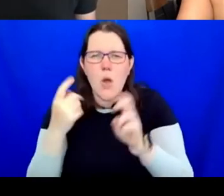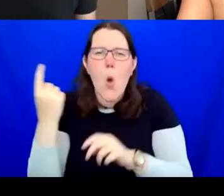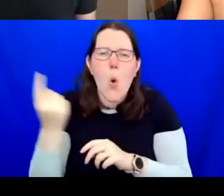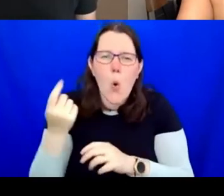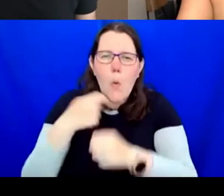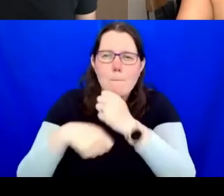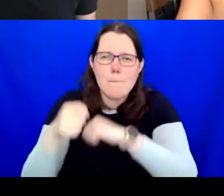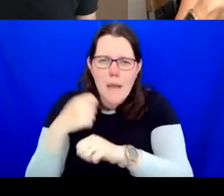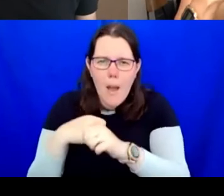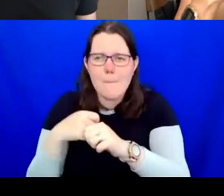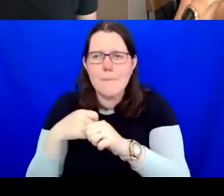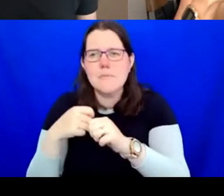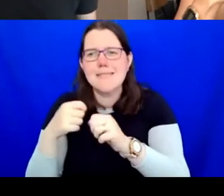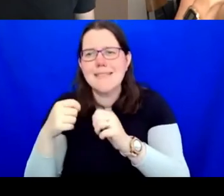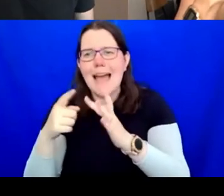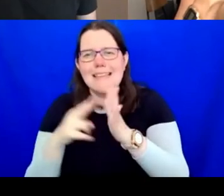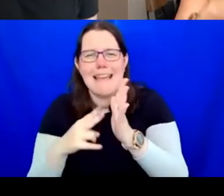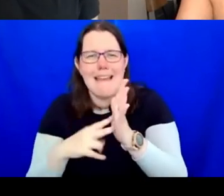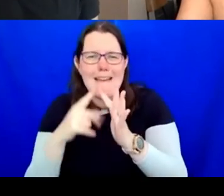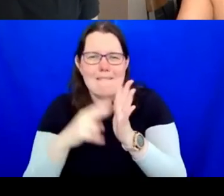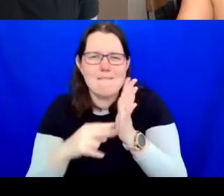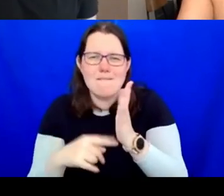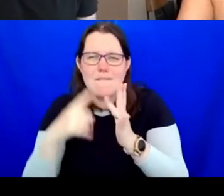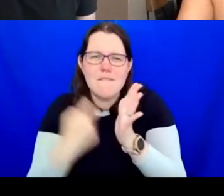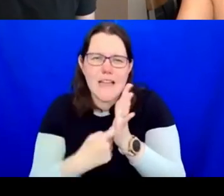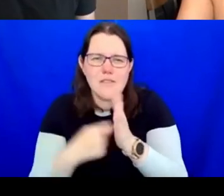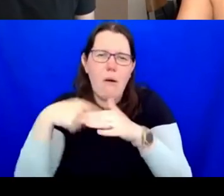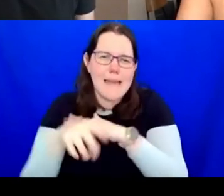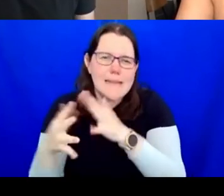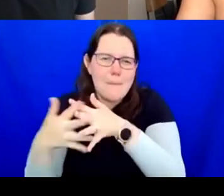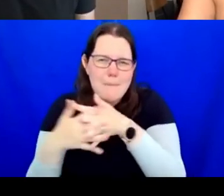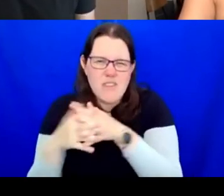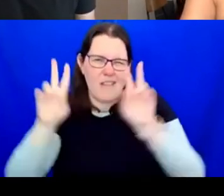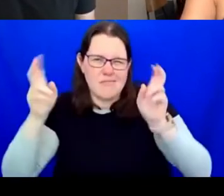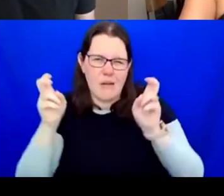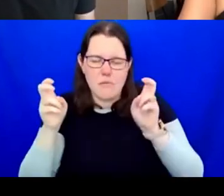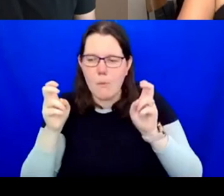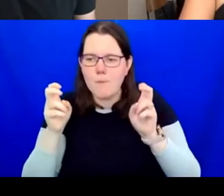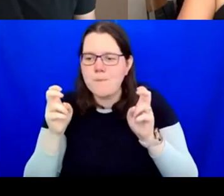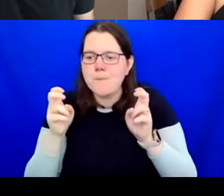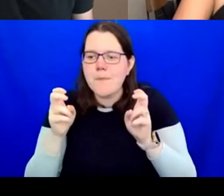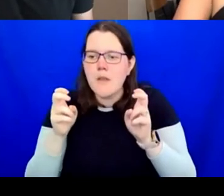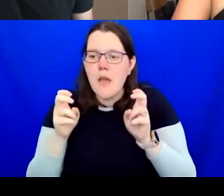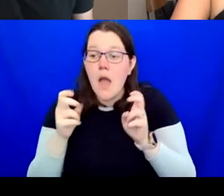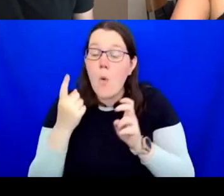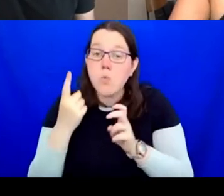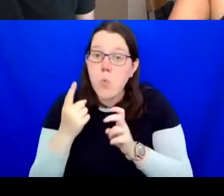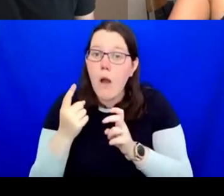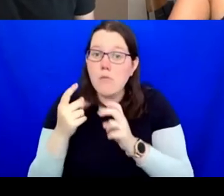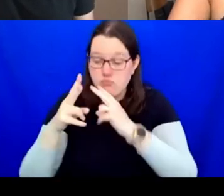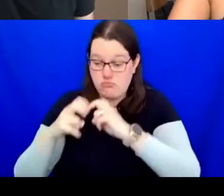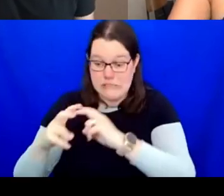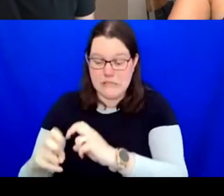One of the kinds of key points was that they found that there were loads of what they referred to as